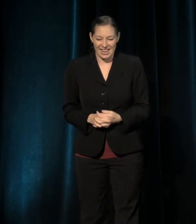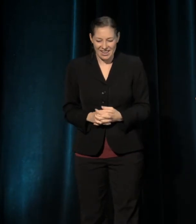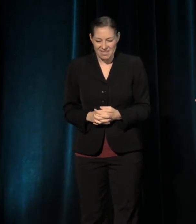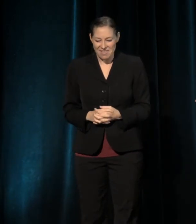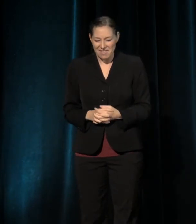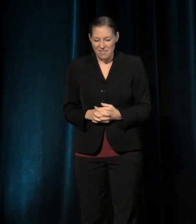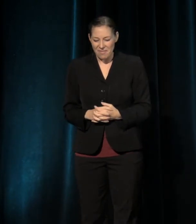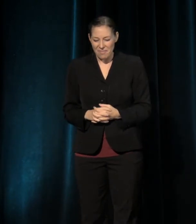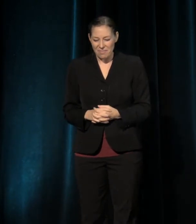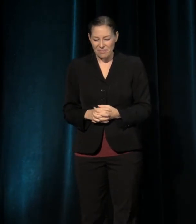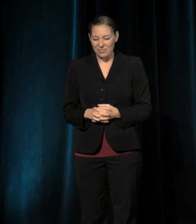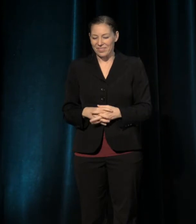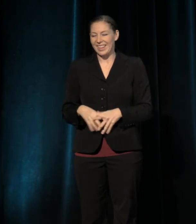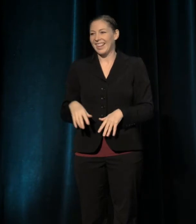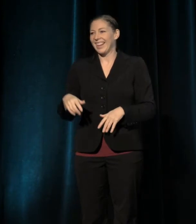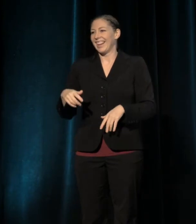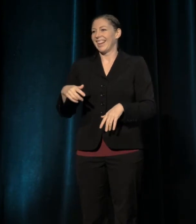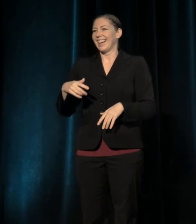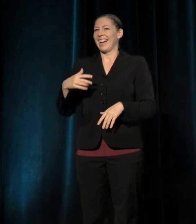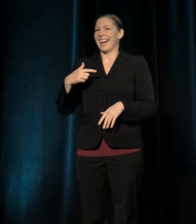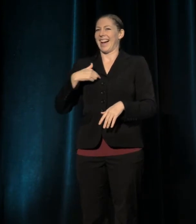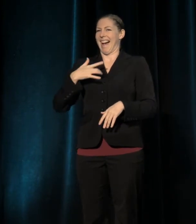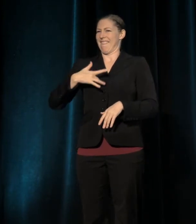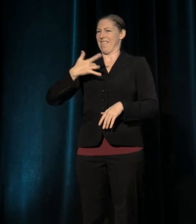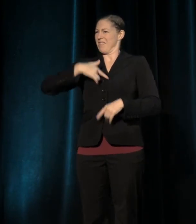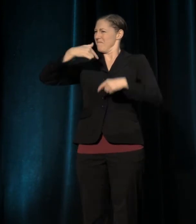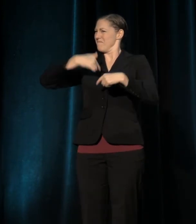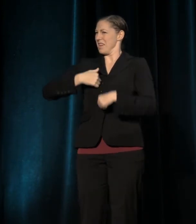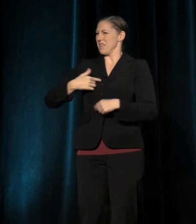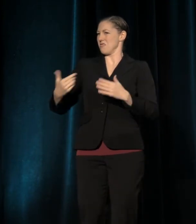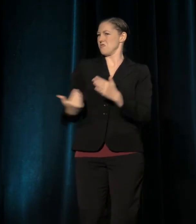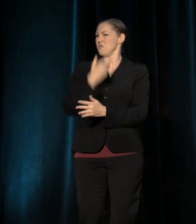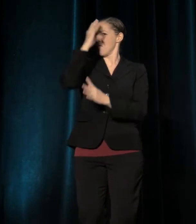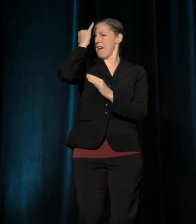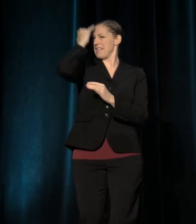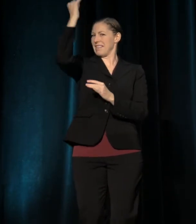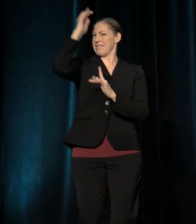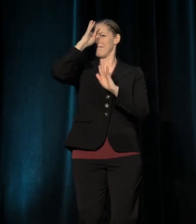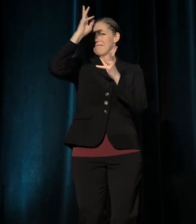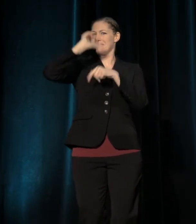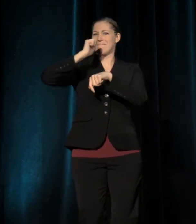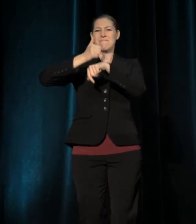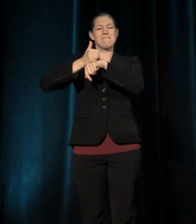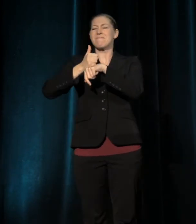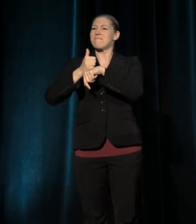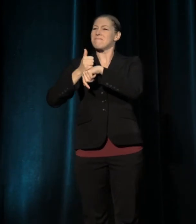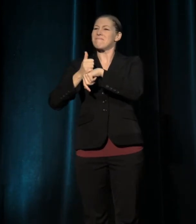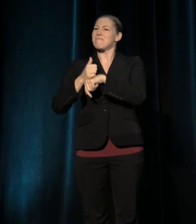Although I don't feel particularly visionary, and I'm not at all convinced that I've earned this.